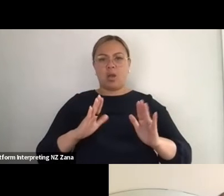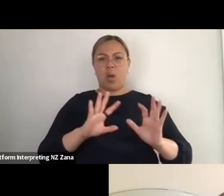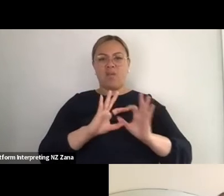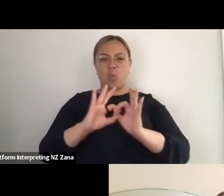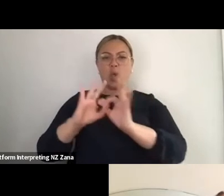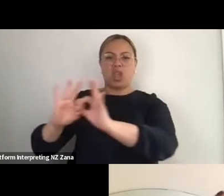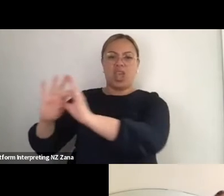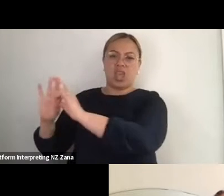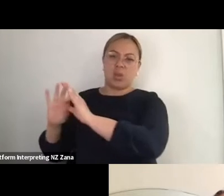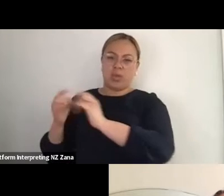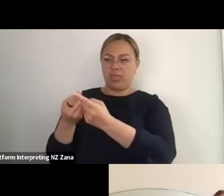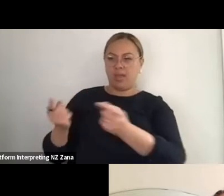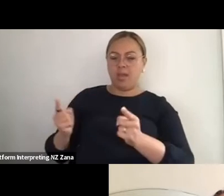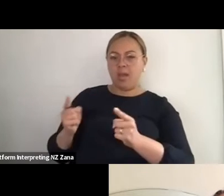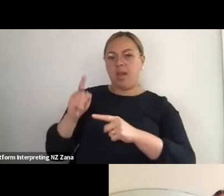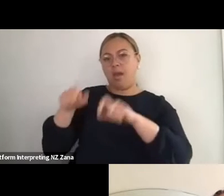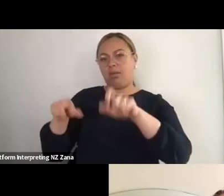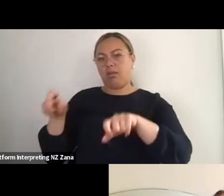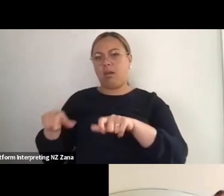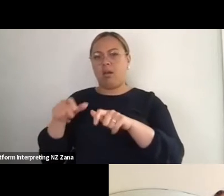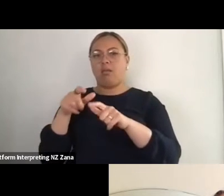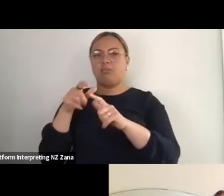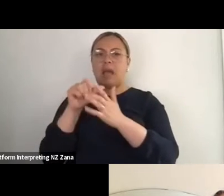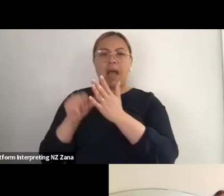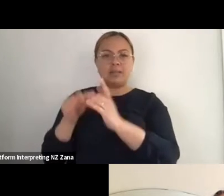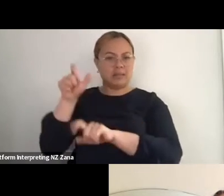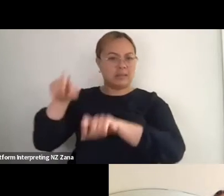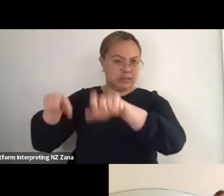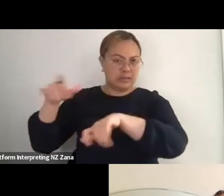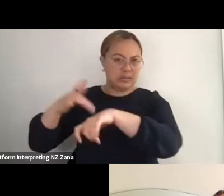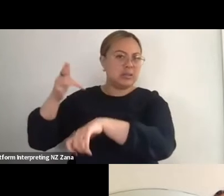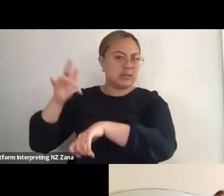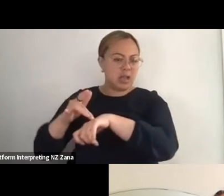and create a show that's like, okay yeah what happens when these two people meet?